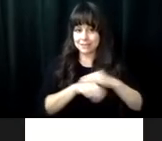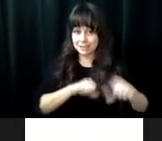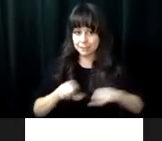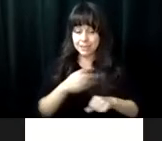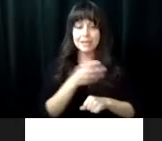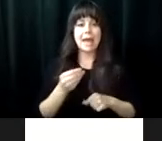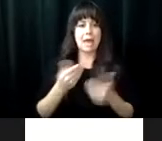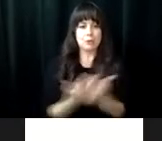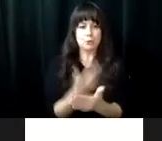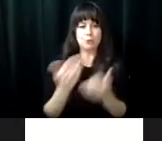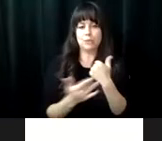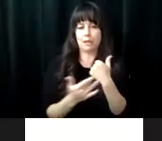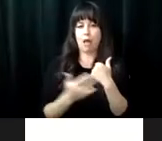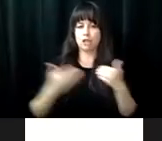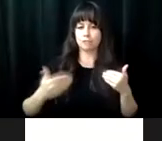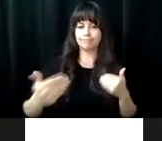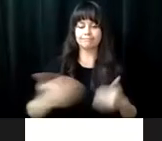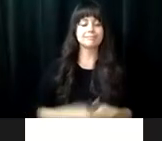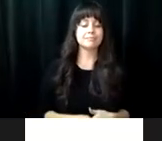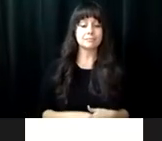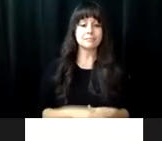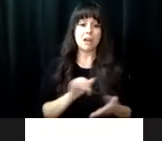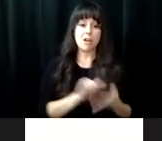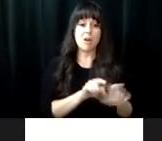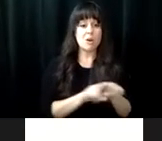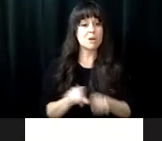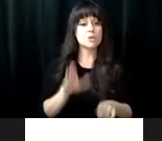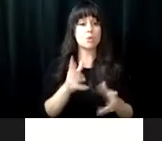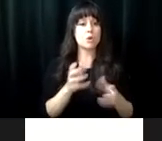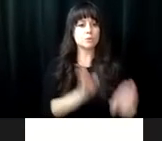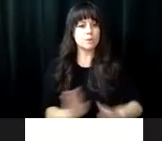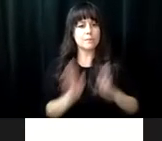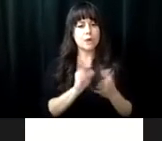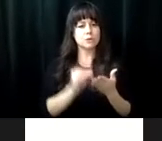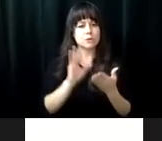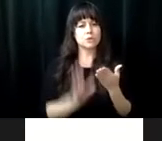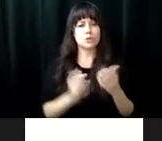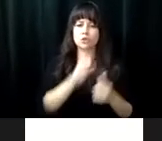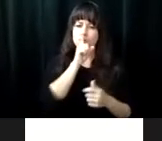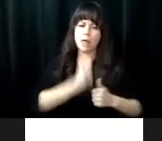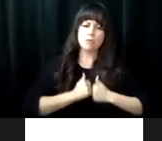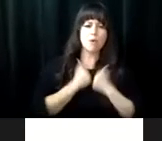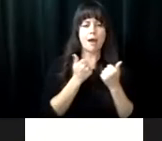administration building was renovated to support accessibility features and state of the art technology advances and to prepare